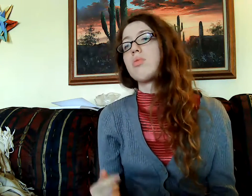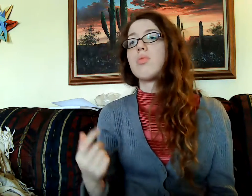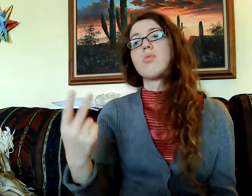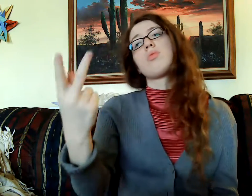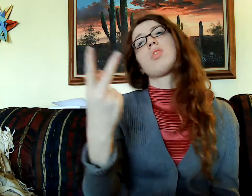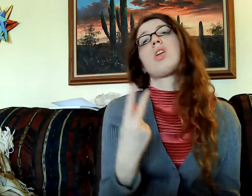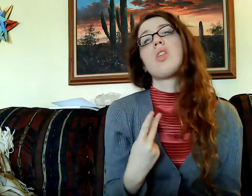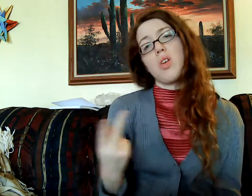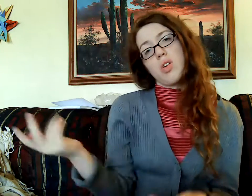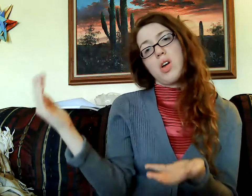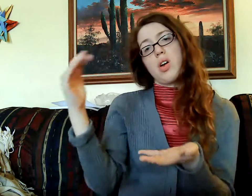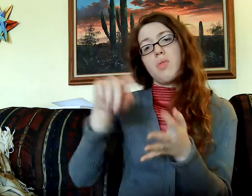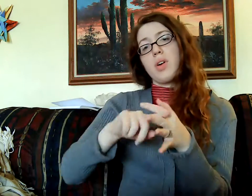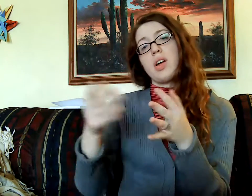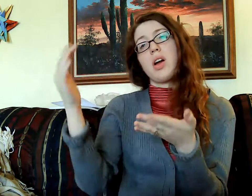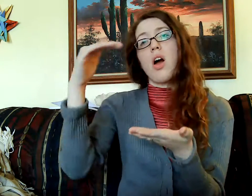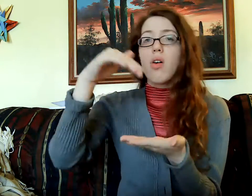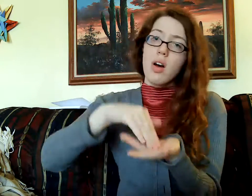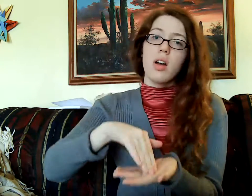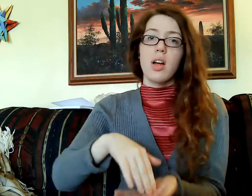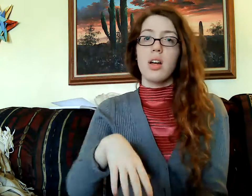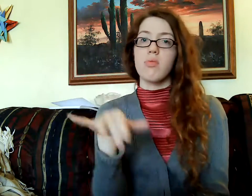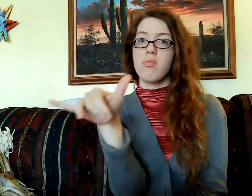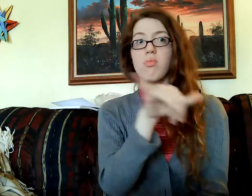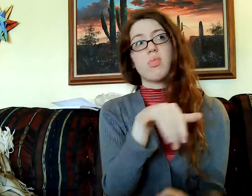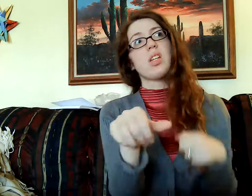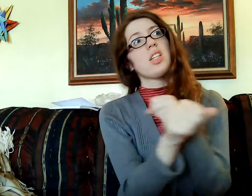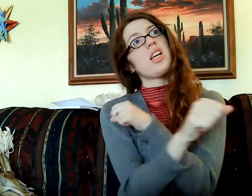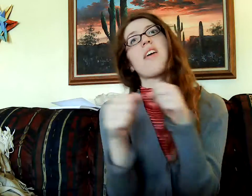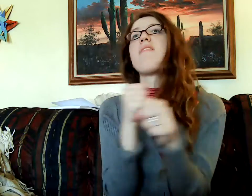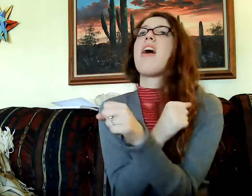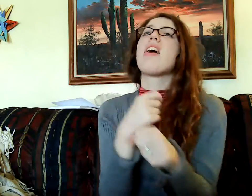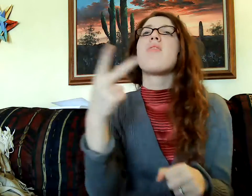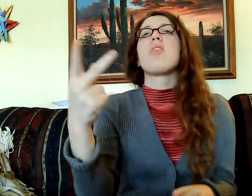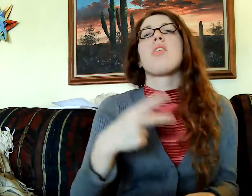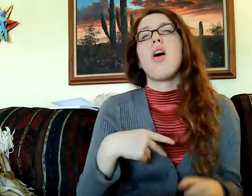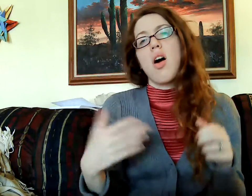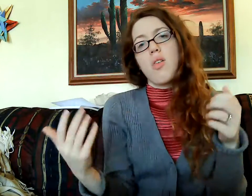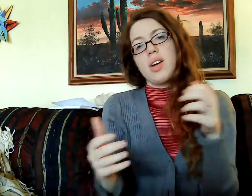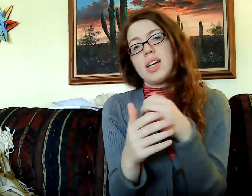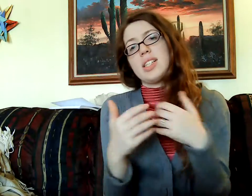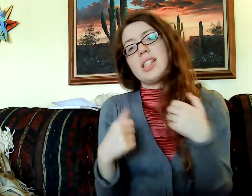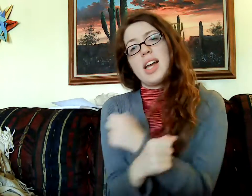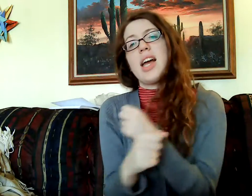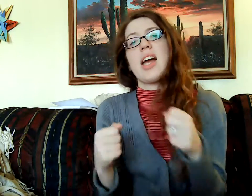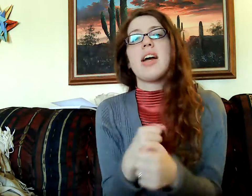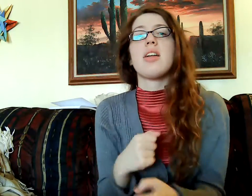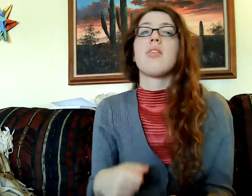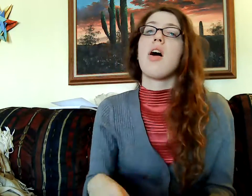WE WE START REPEAT/AGAIN SAME FIGHT WE ALWAYS FIGHT.